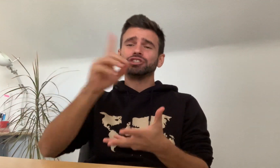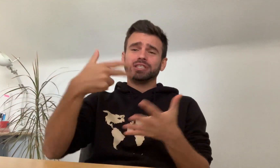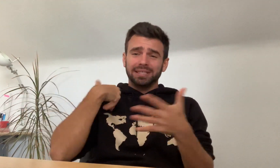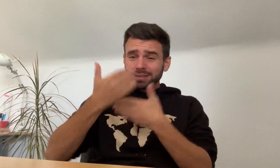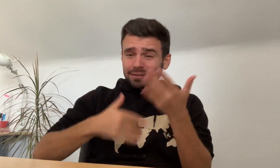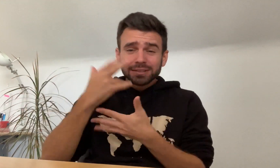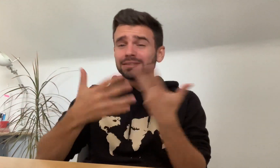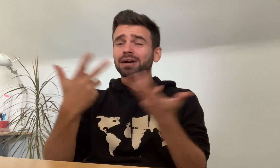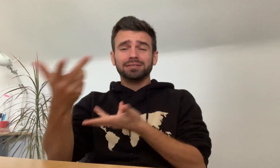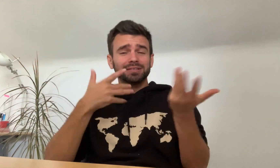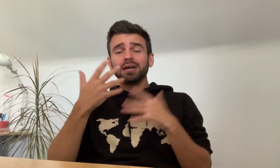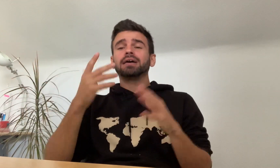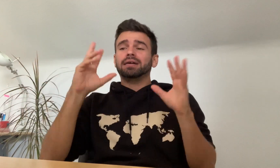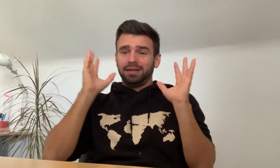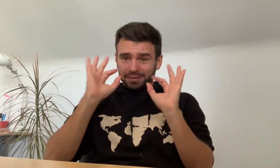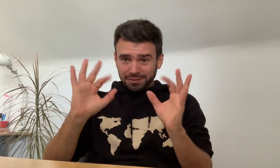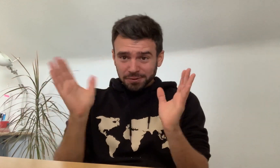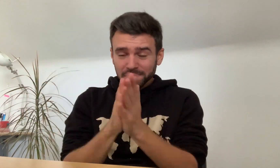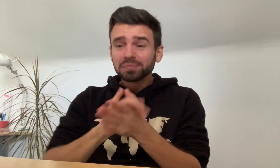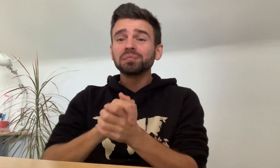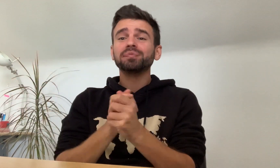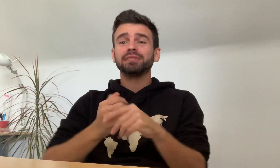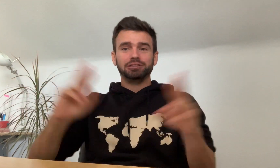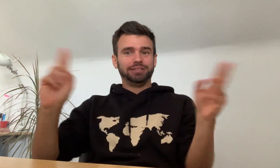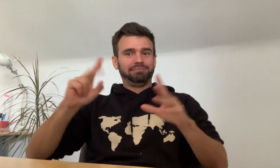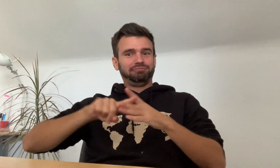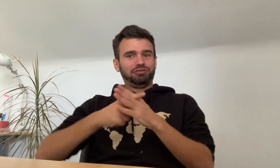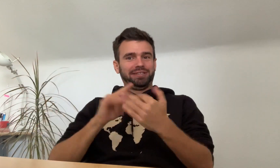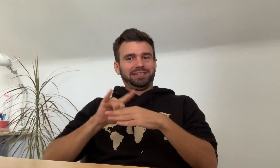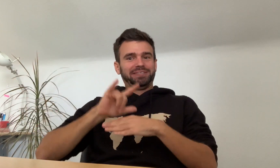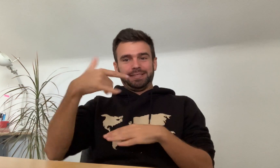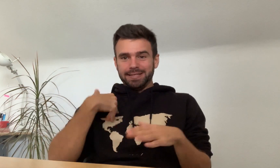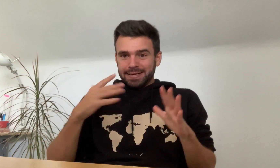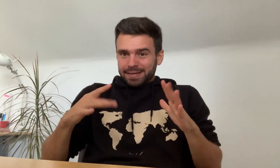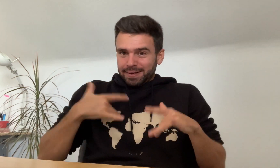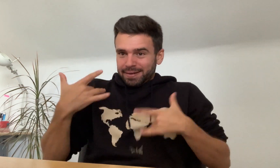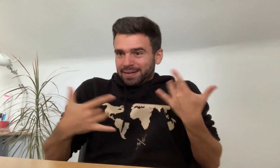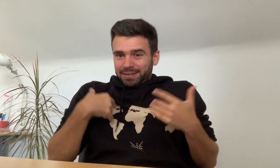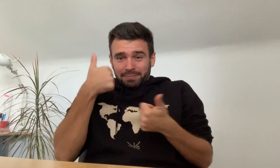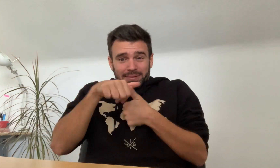and then we were ready to start our trip.